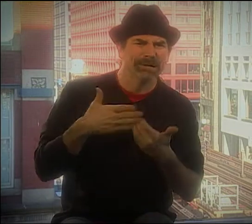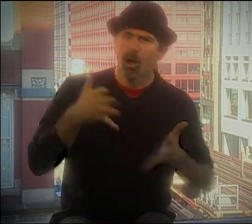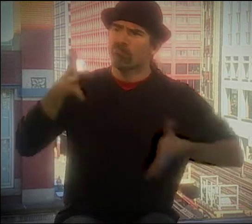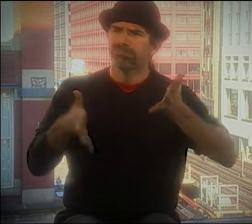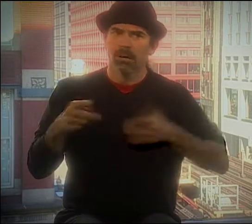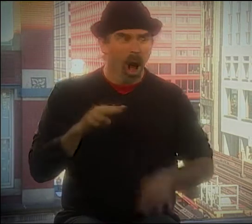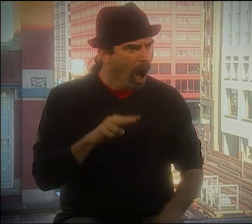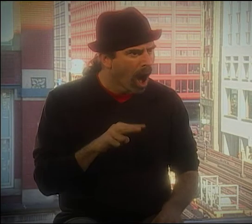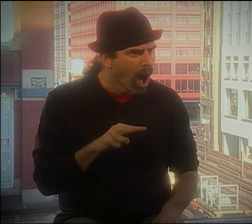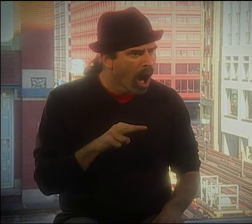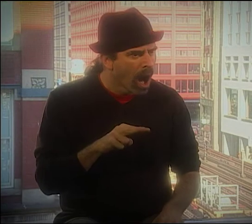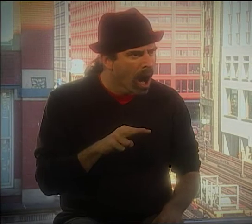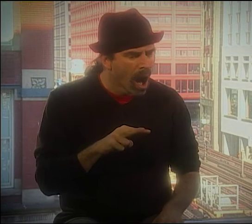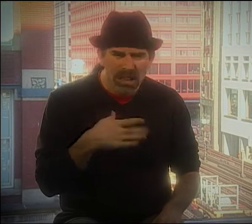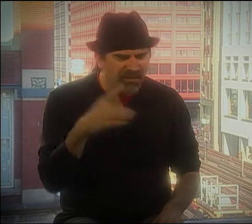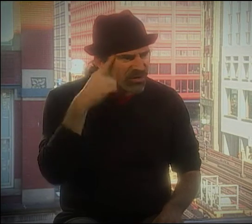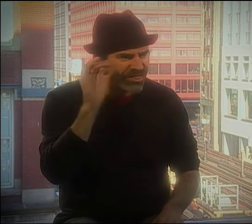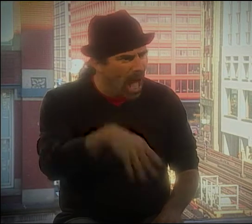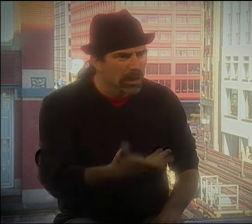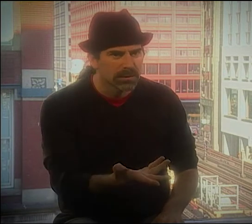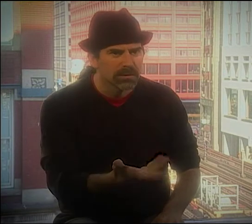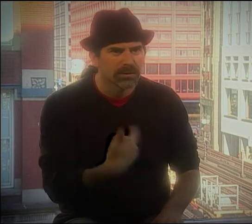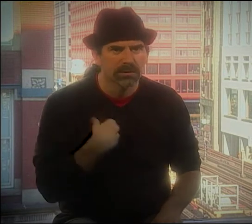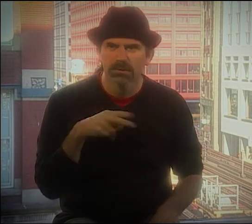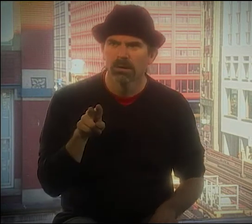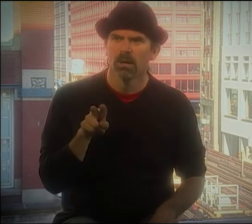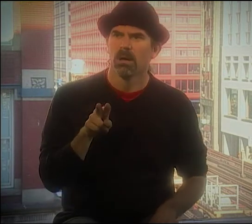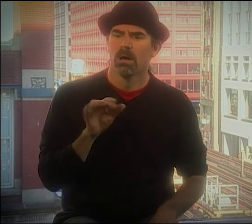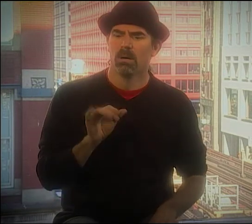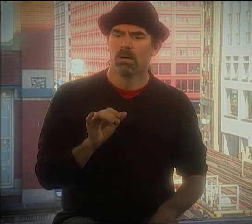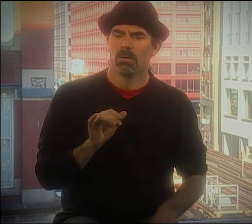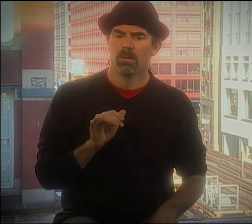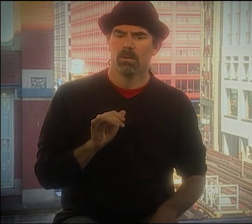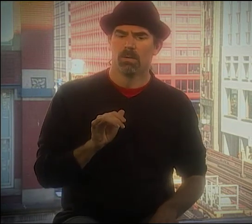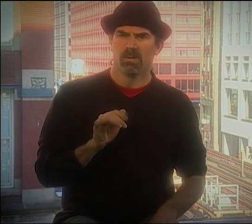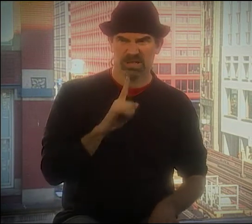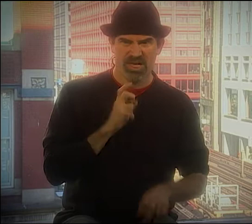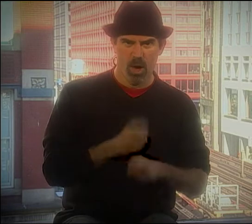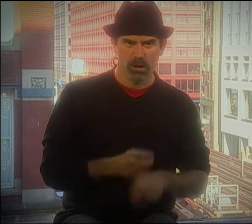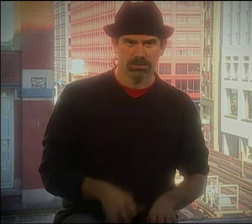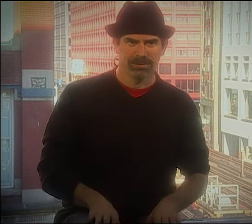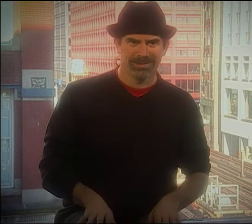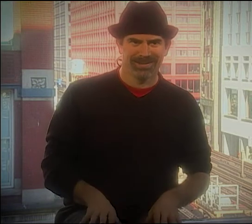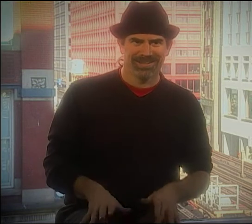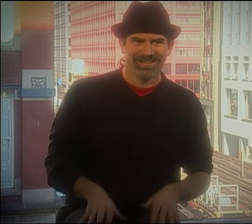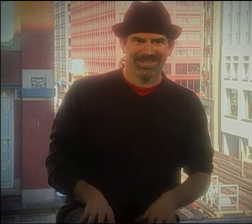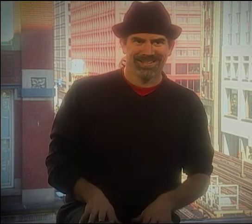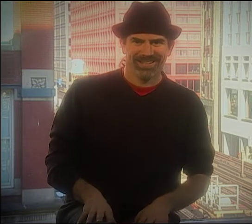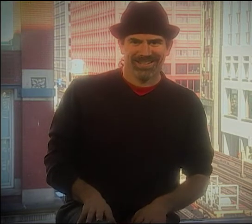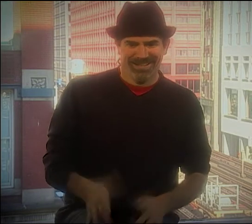A TEACHER WOULD ASK ME, "HOW DO I DO THIS?" AND I'D GO, "WELL, LIKE THIS." AND THEY GO, "OH, I NEVER THOUGHT OF THAT."